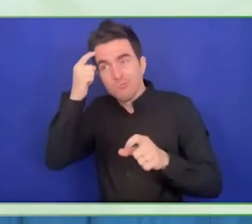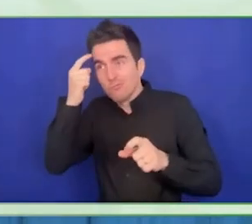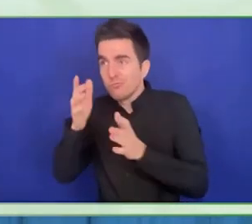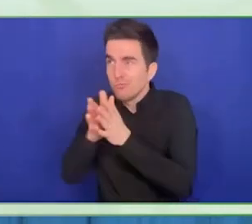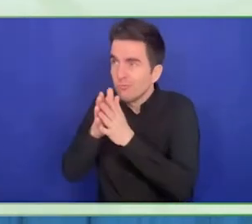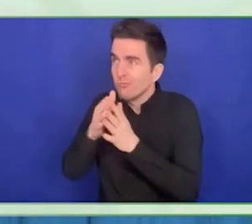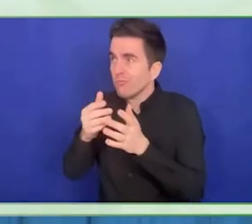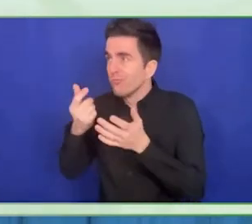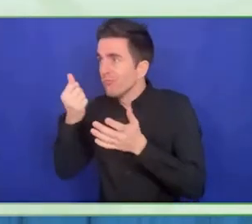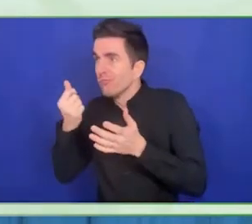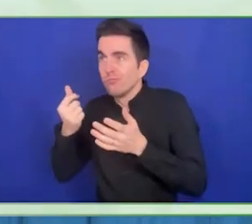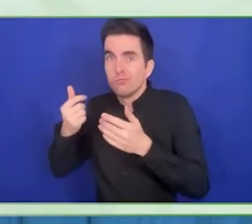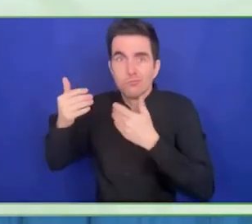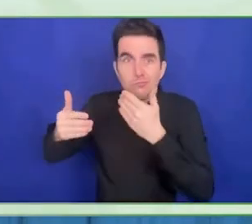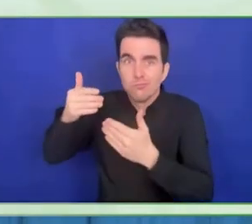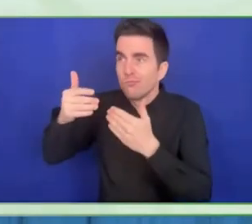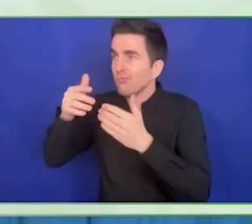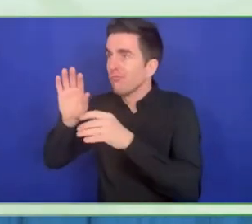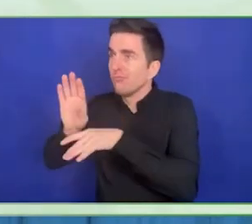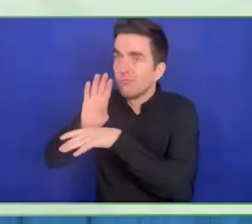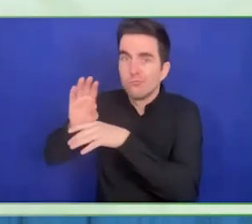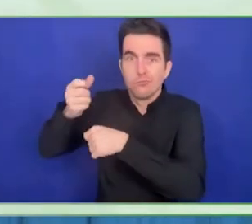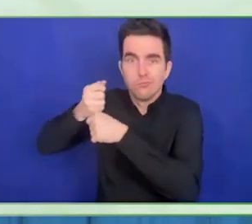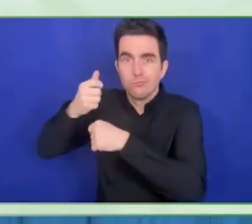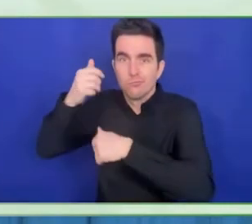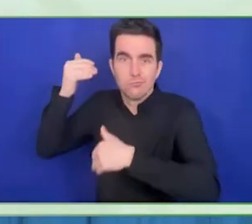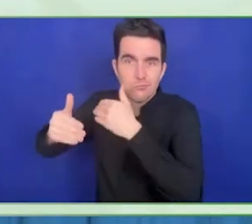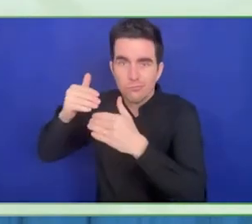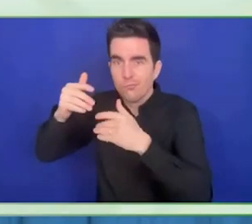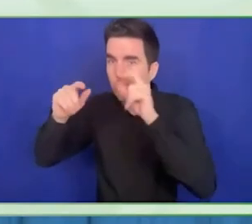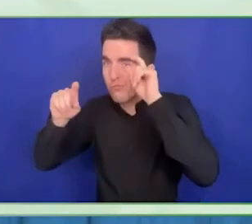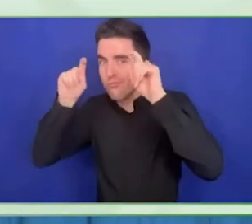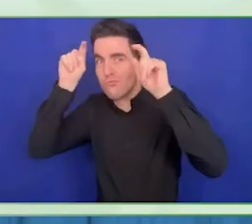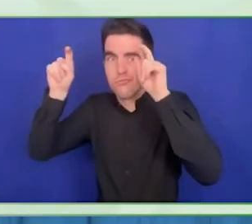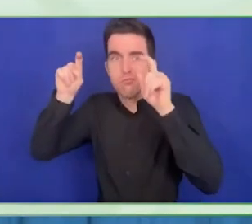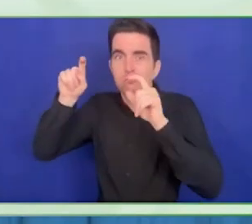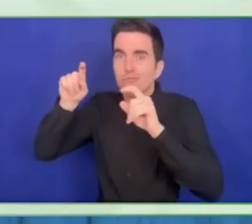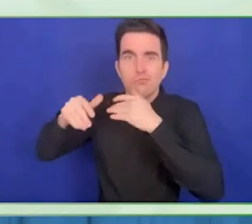The idea of a successful entrepreneur and making more